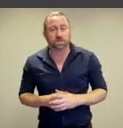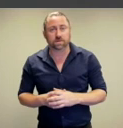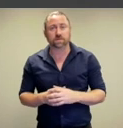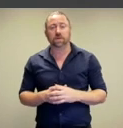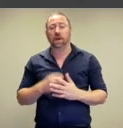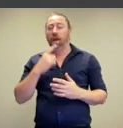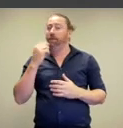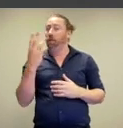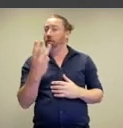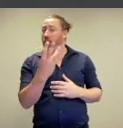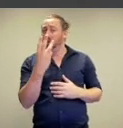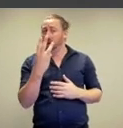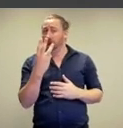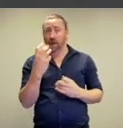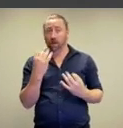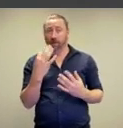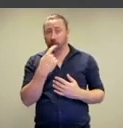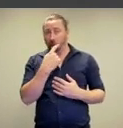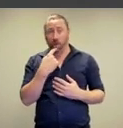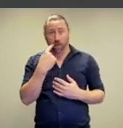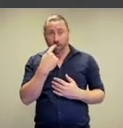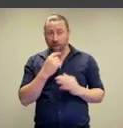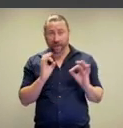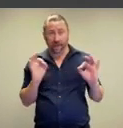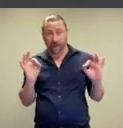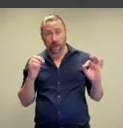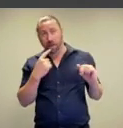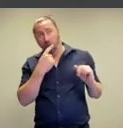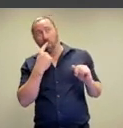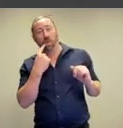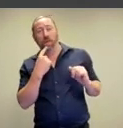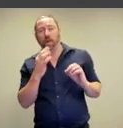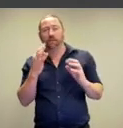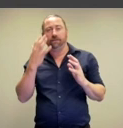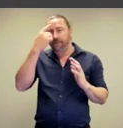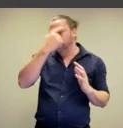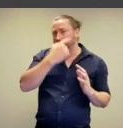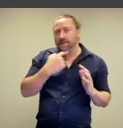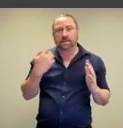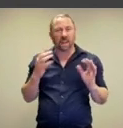you'll notice that almost three of them don't have